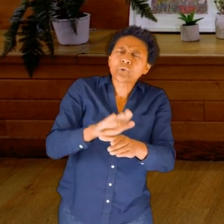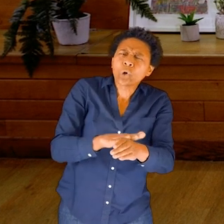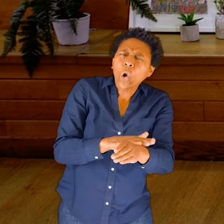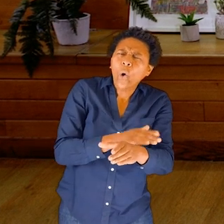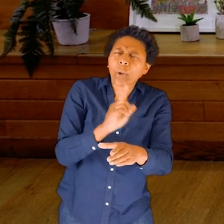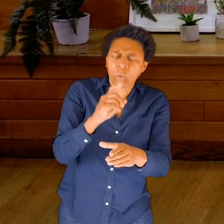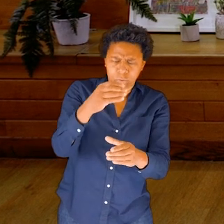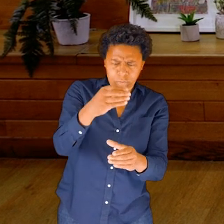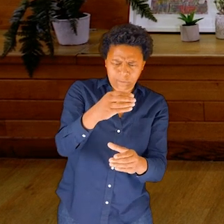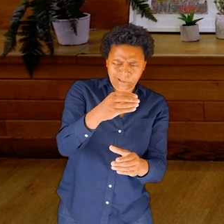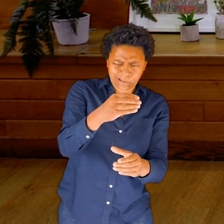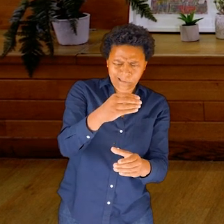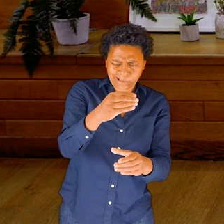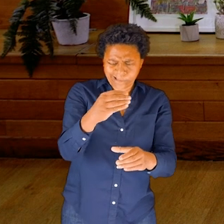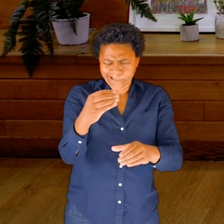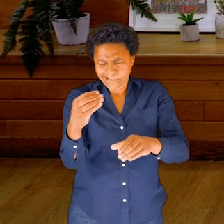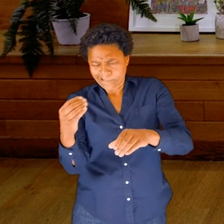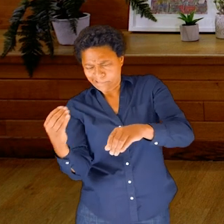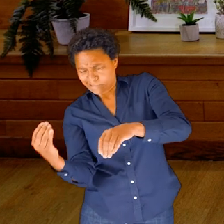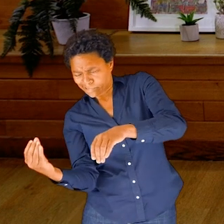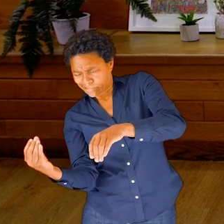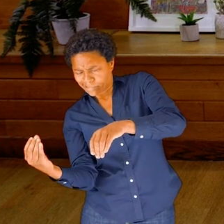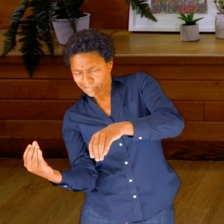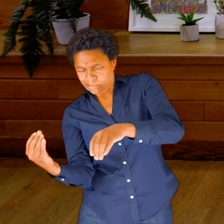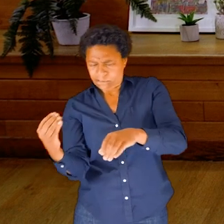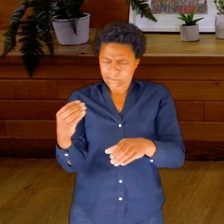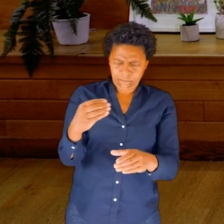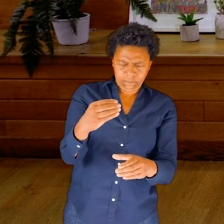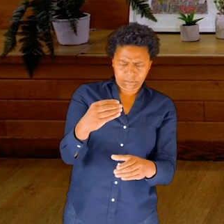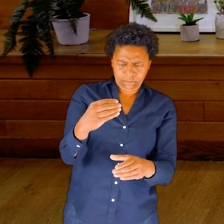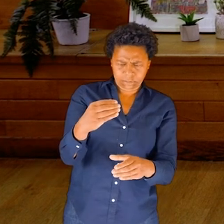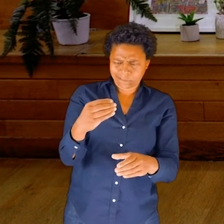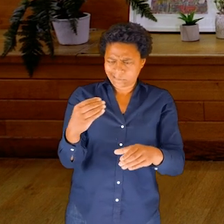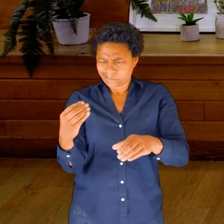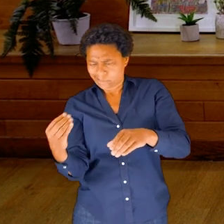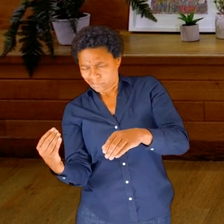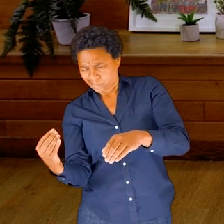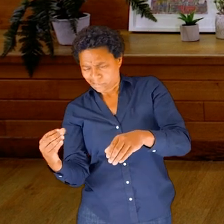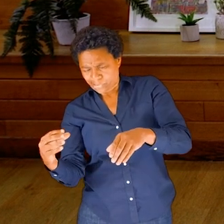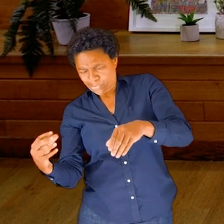the bottle perhaps onto the side first, then upside down, and notice the feeling